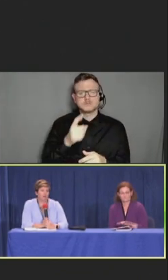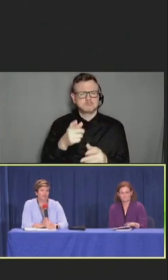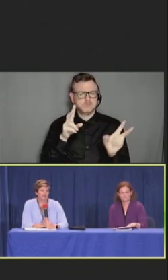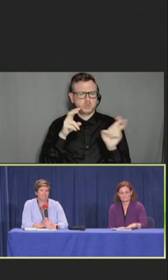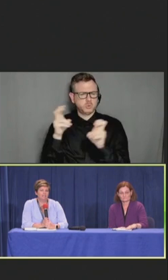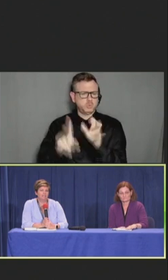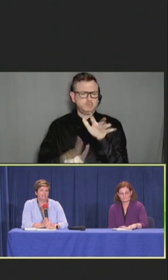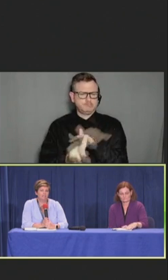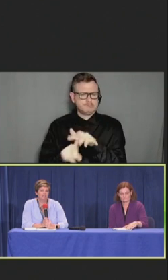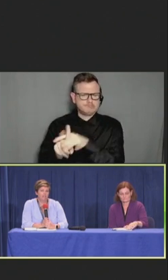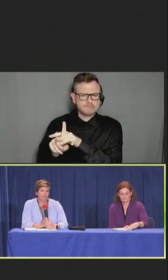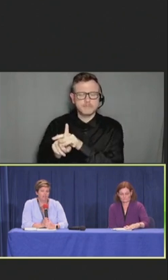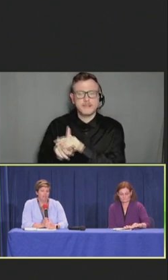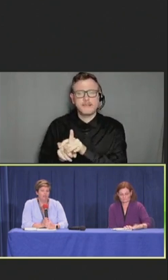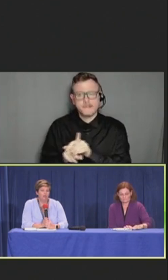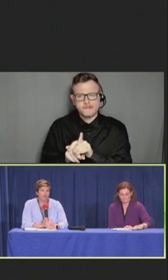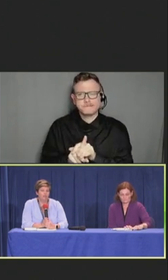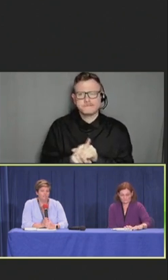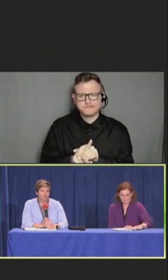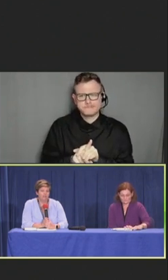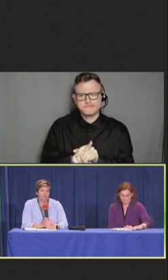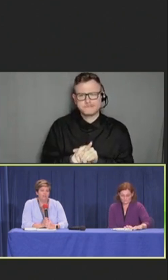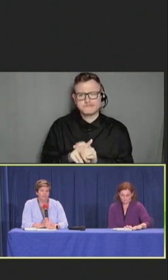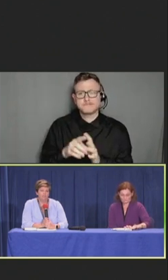I think that, you know, there has been a lot of conversation.